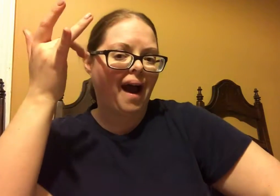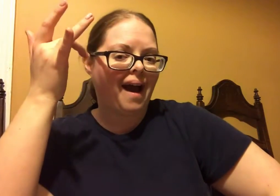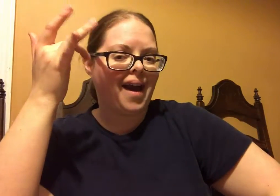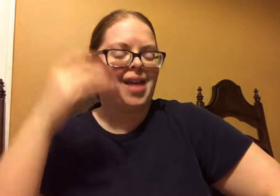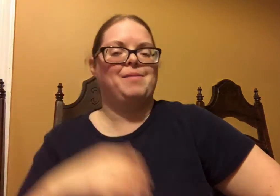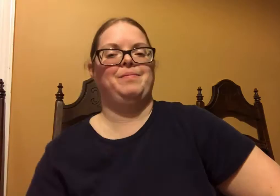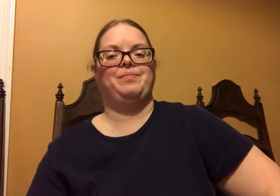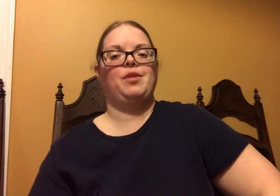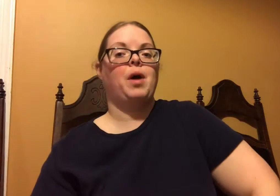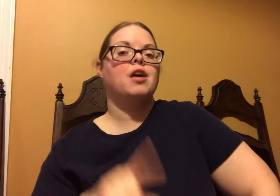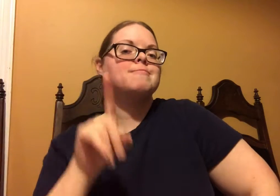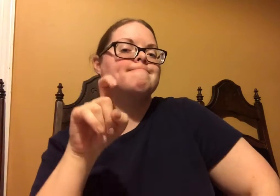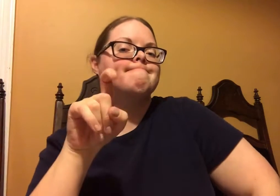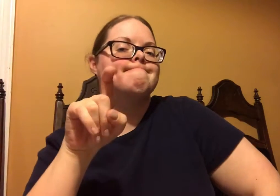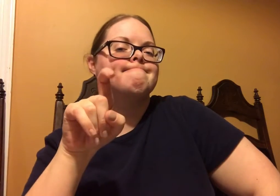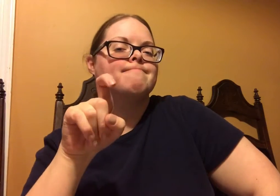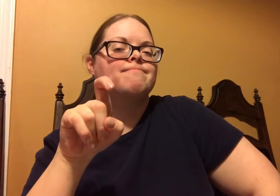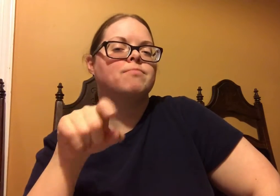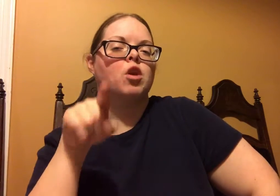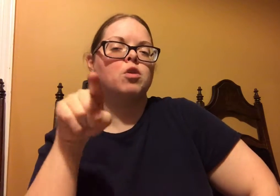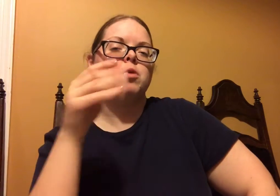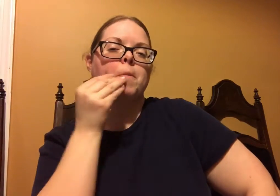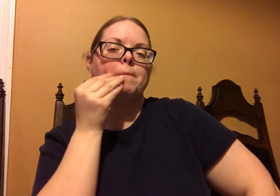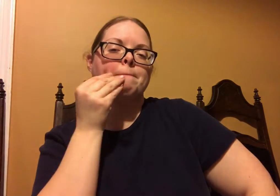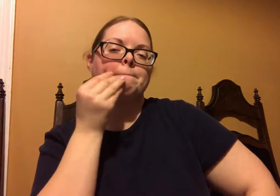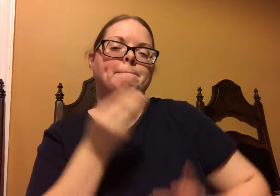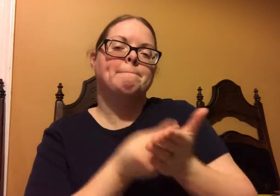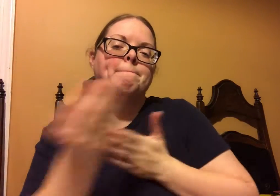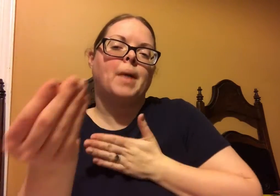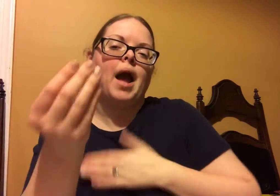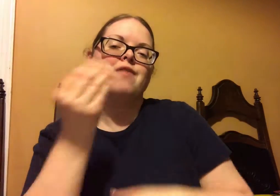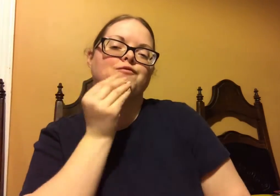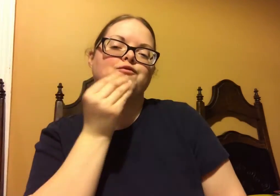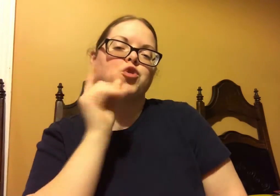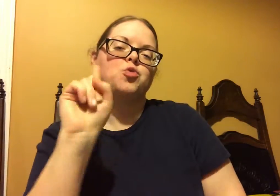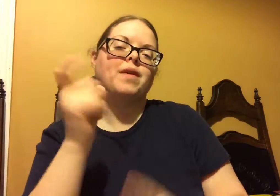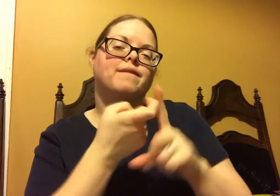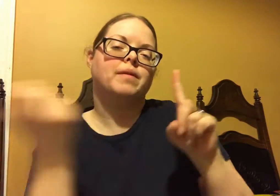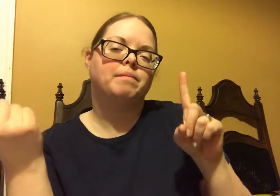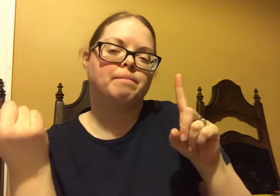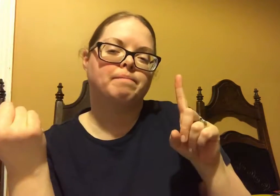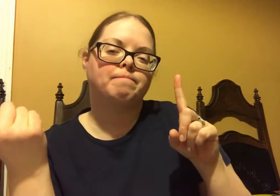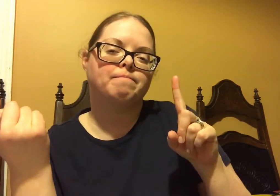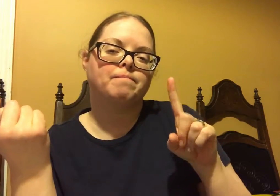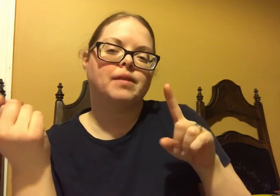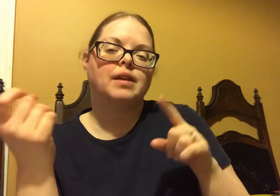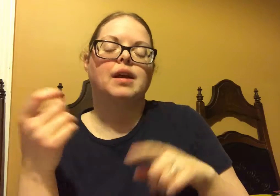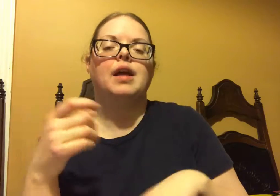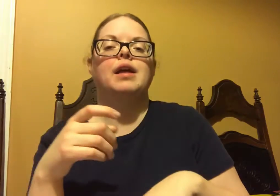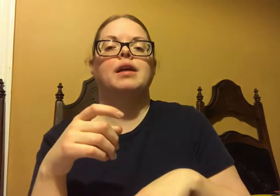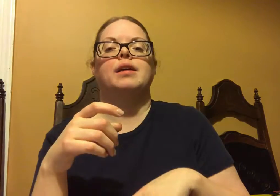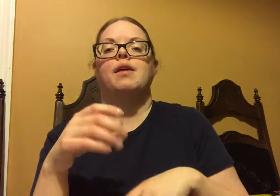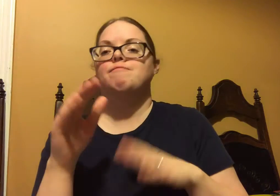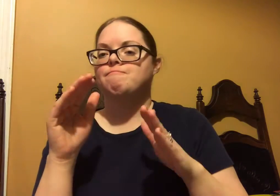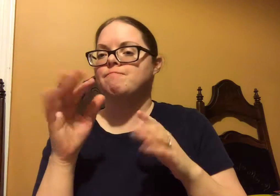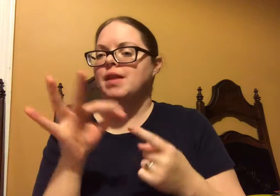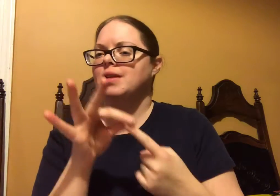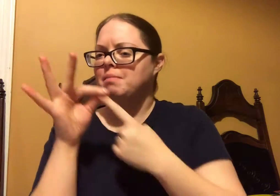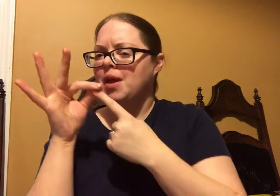And that is really important, and I'm going to tell you why. Where do you buy your food from?